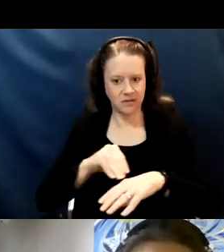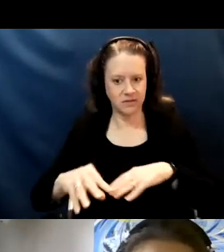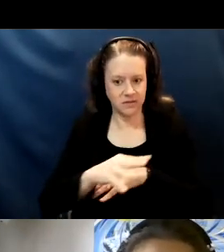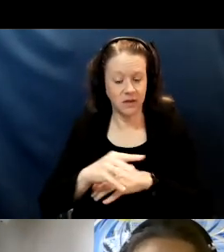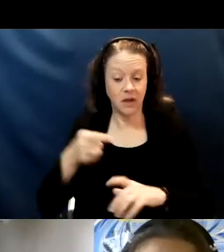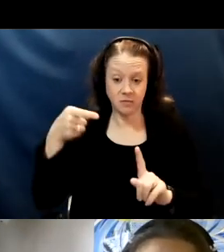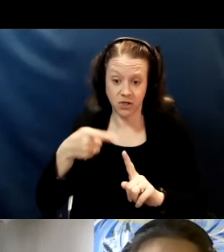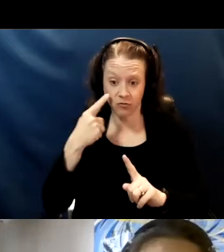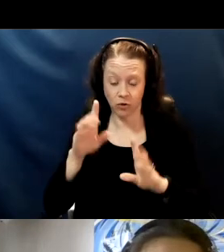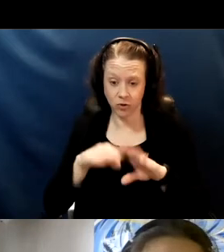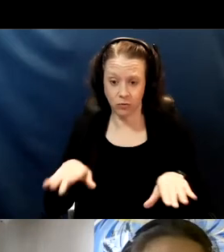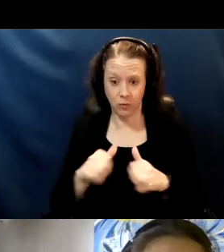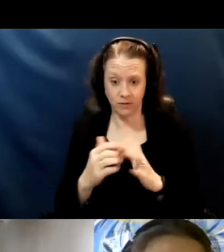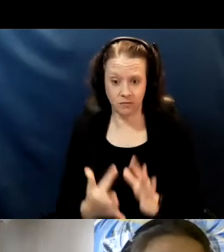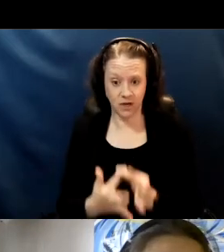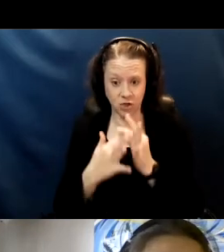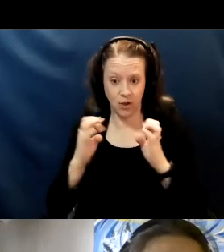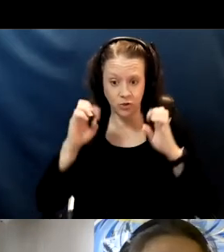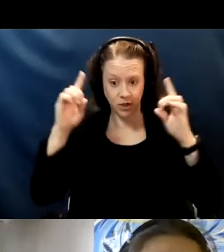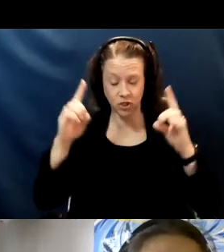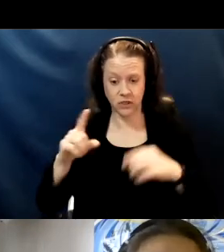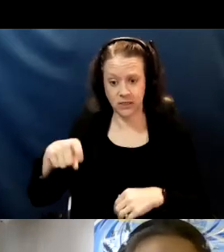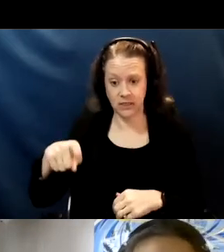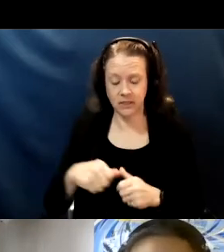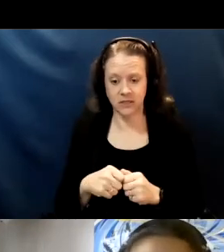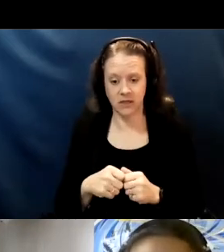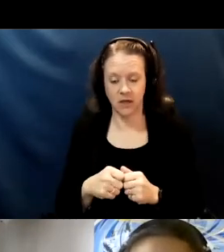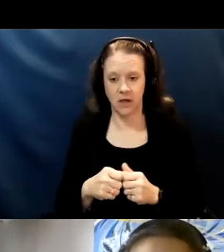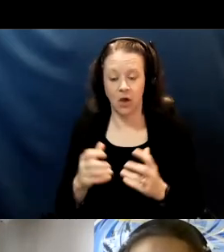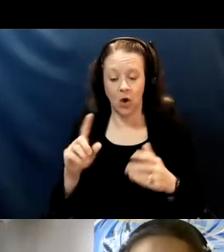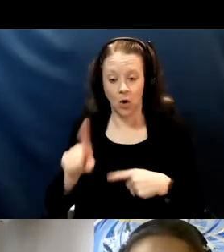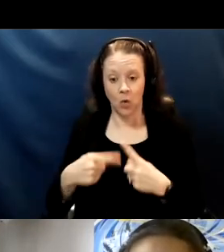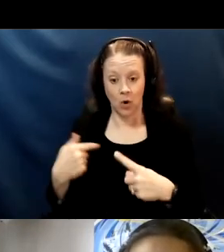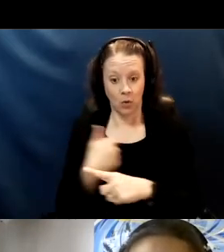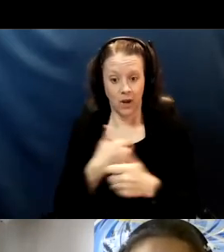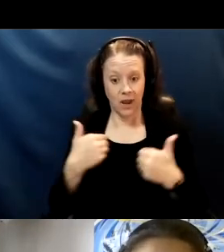especially those children with more significant developmental disabilities